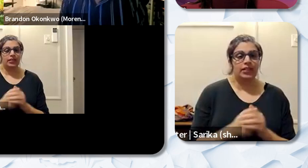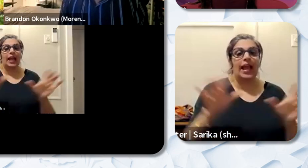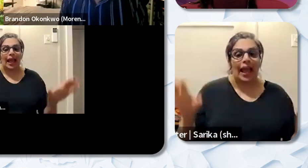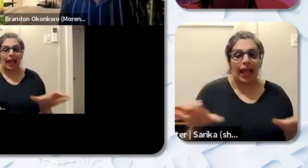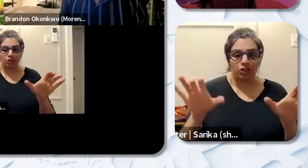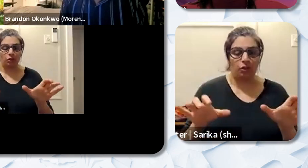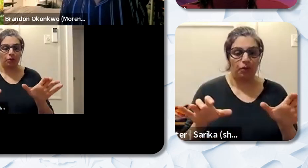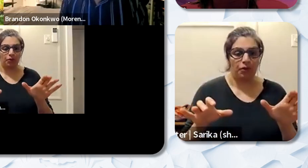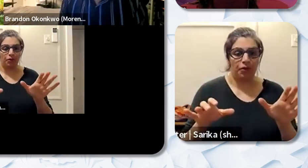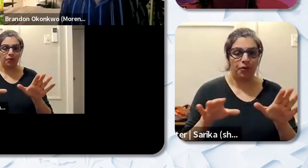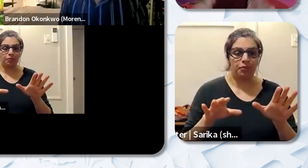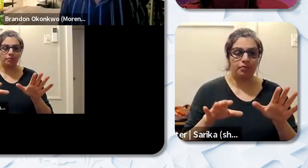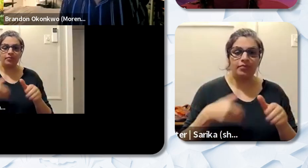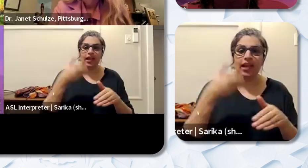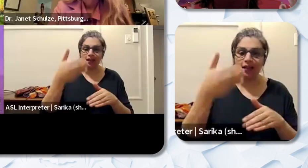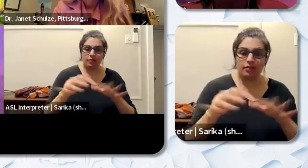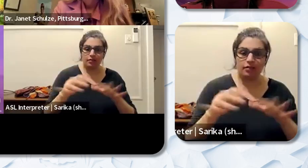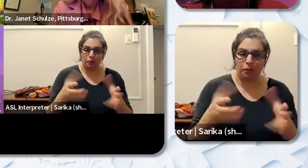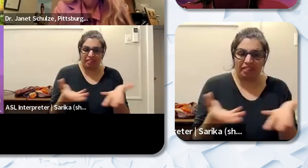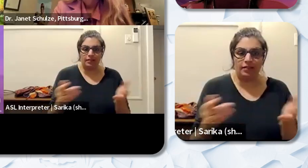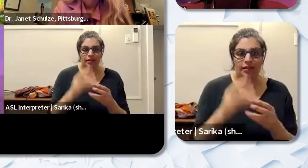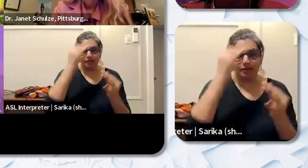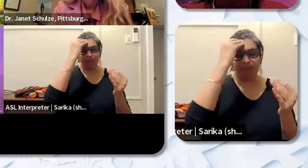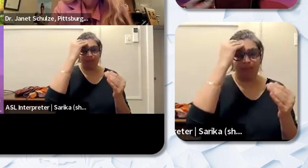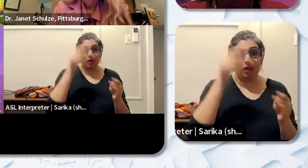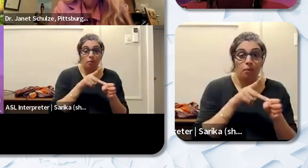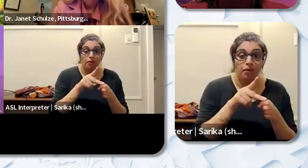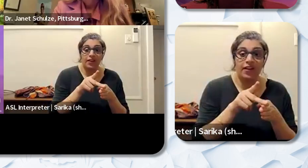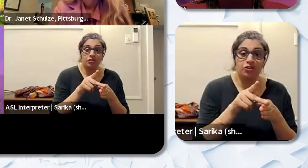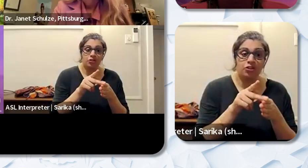that we should be thinking about? Let's think about professional courtesy and respect of our